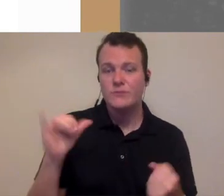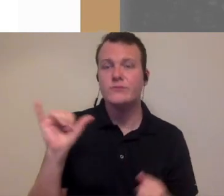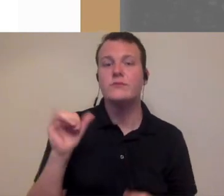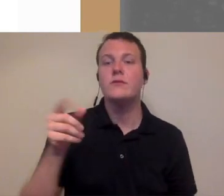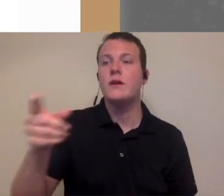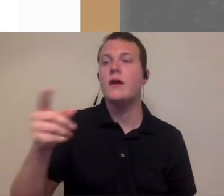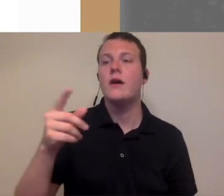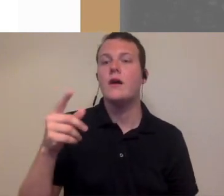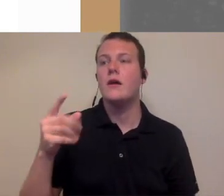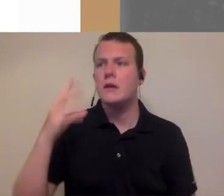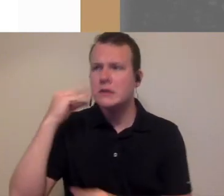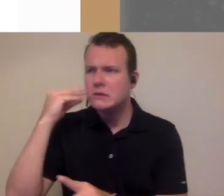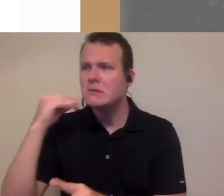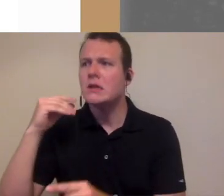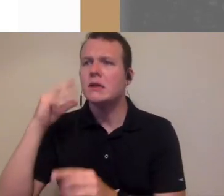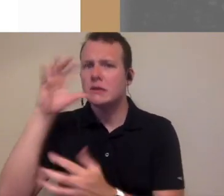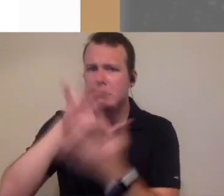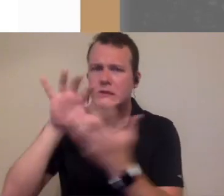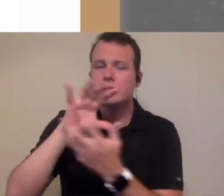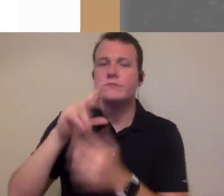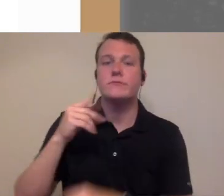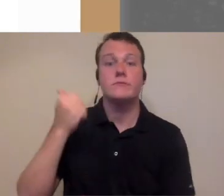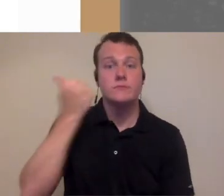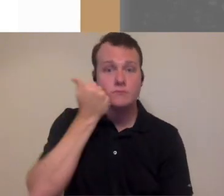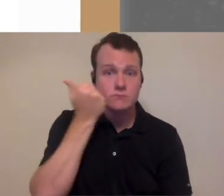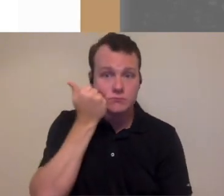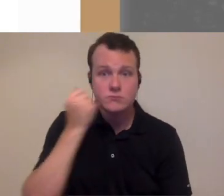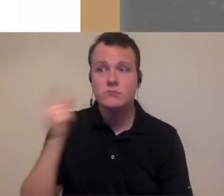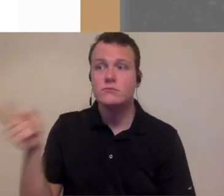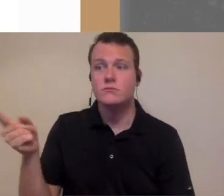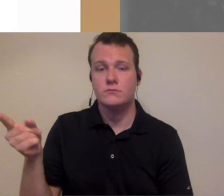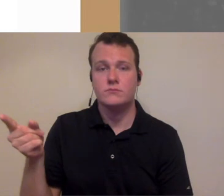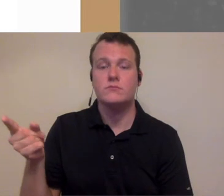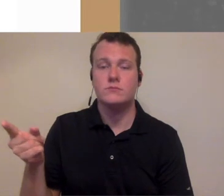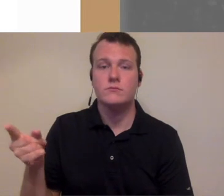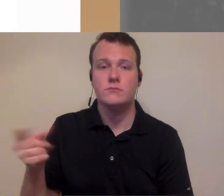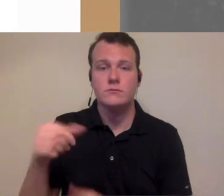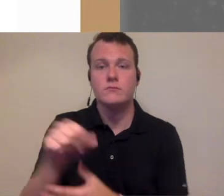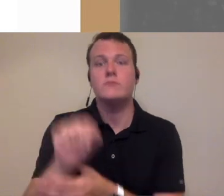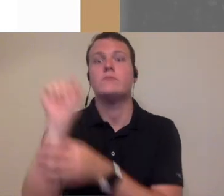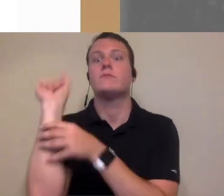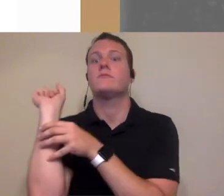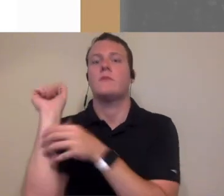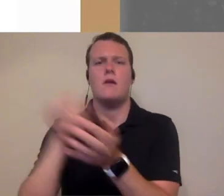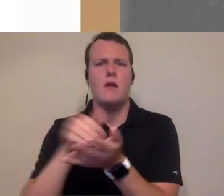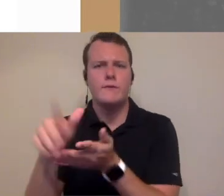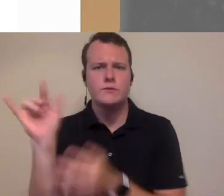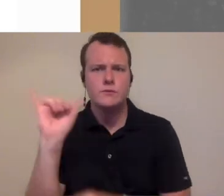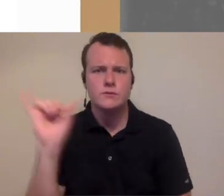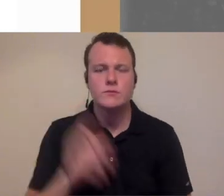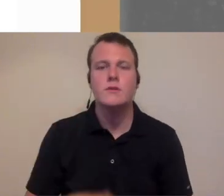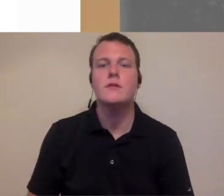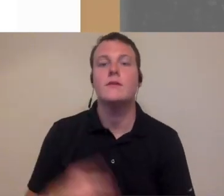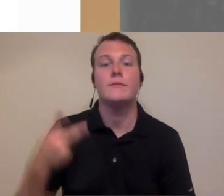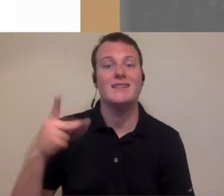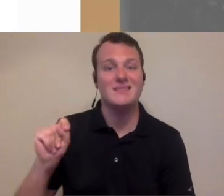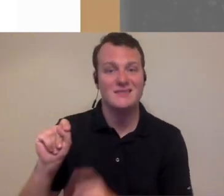come up during conversations the patients struggle from business obviously dentists they put people back a lot too right so simple things like